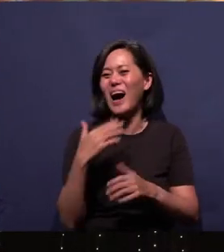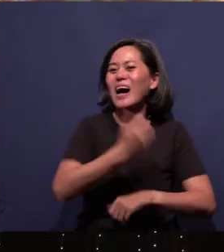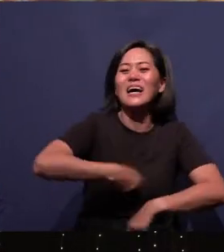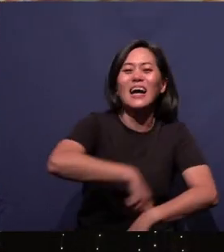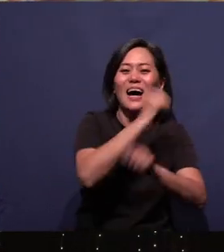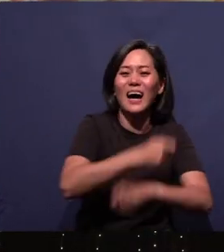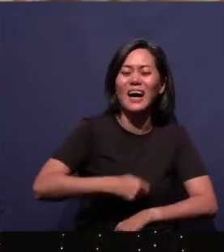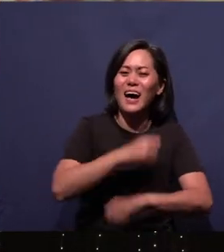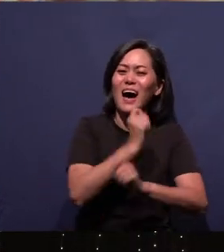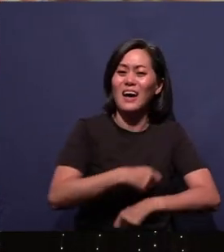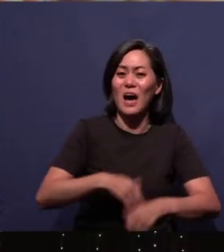All right, let's do that once more. More than I can hope...